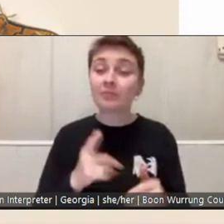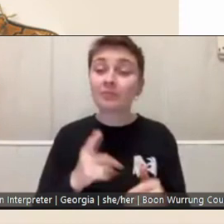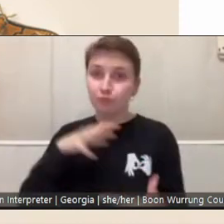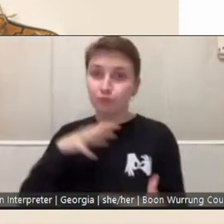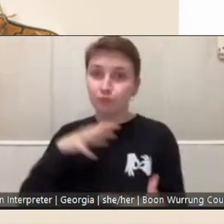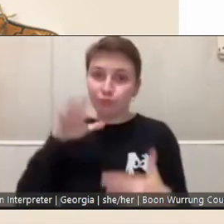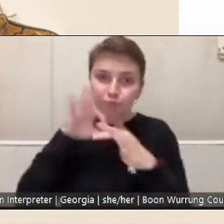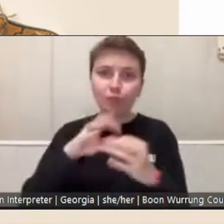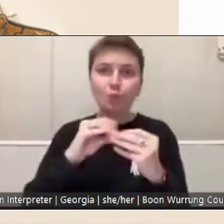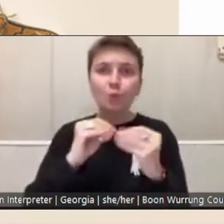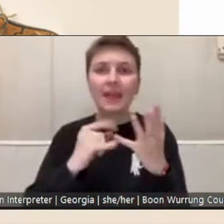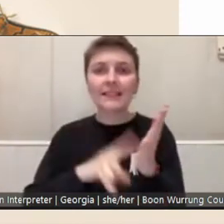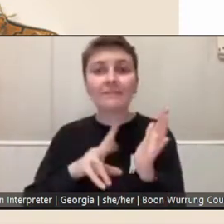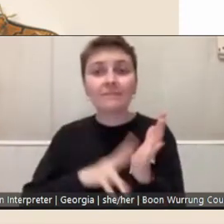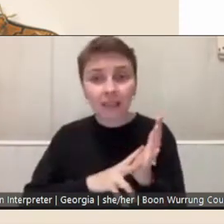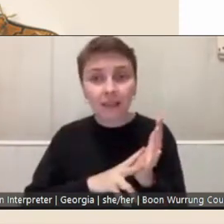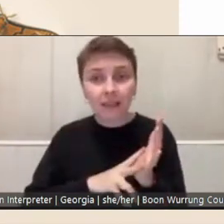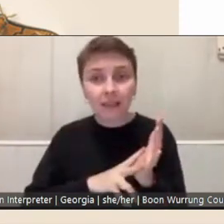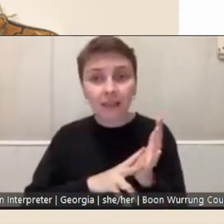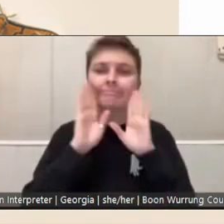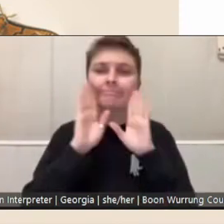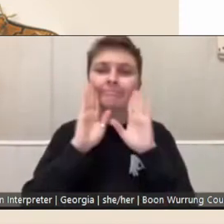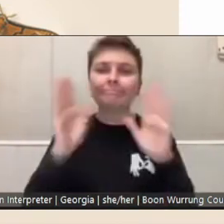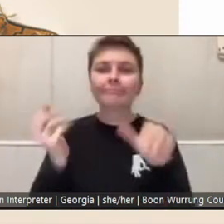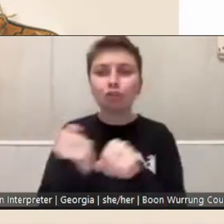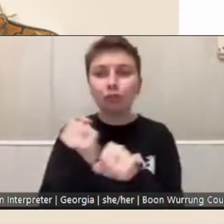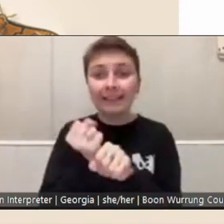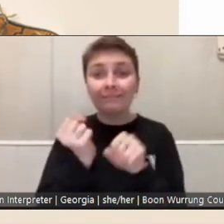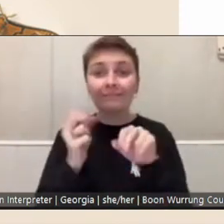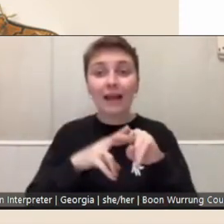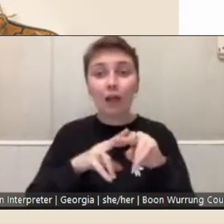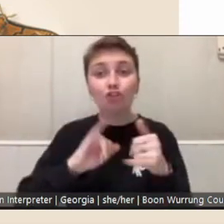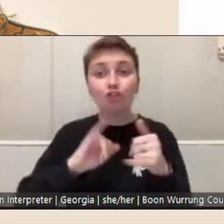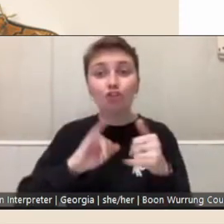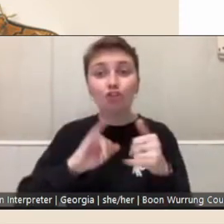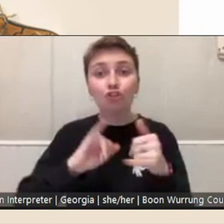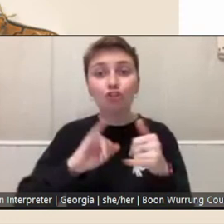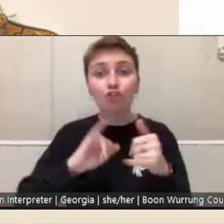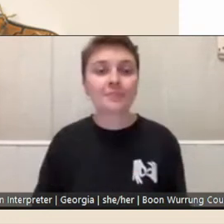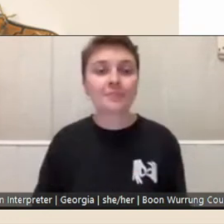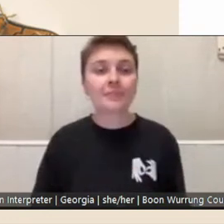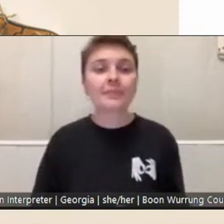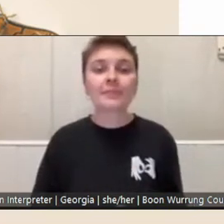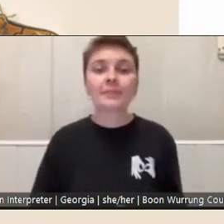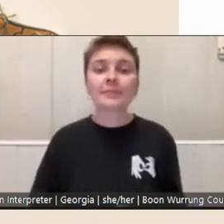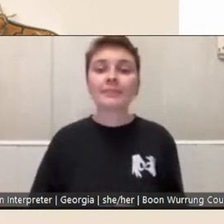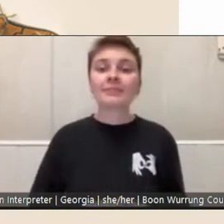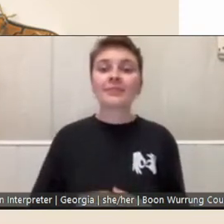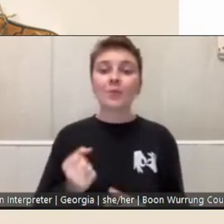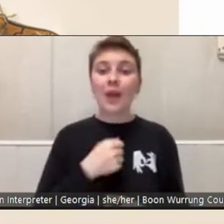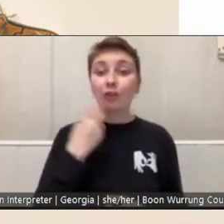through the amazing Creative Fellowship Program. So we have two residencies to announce tonight.